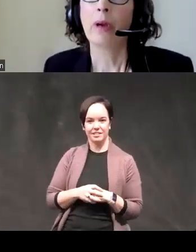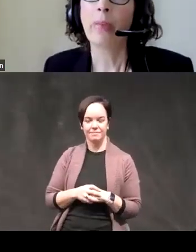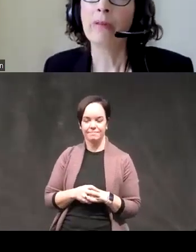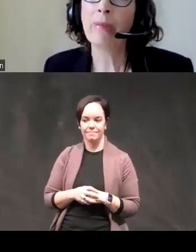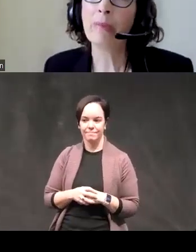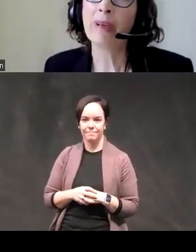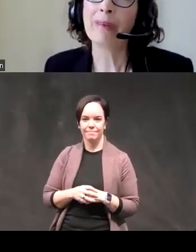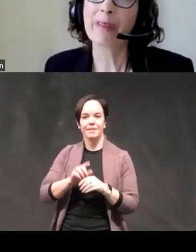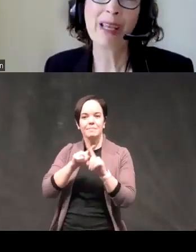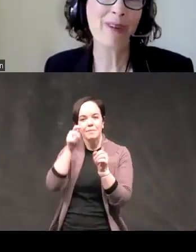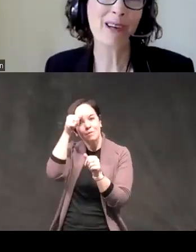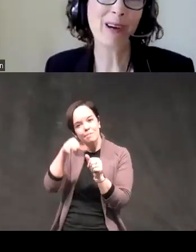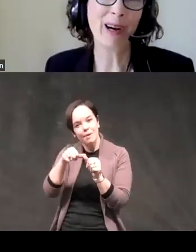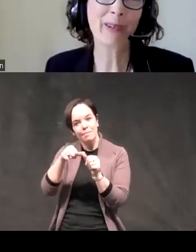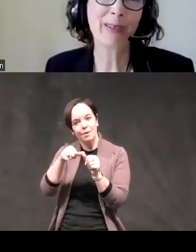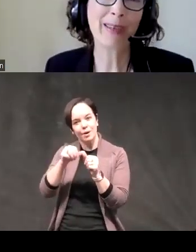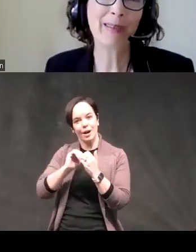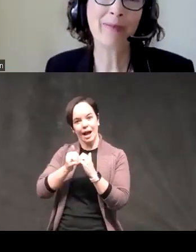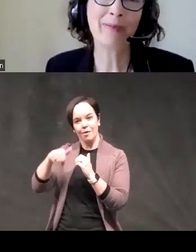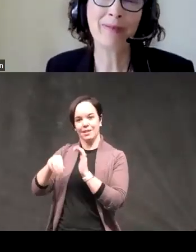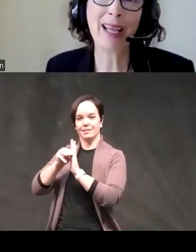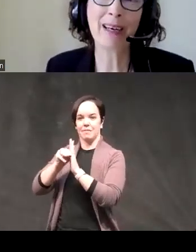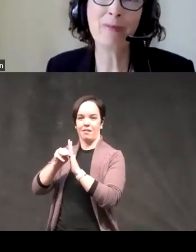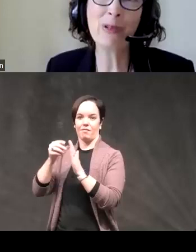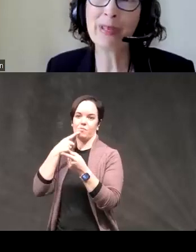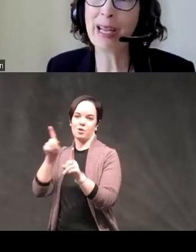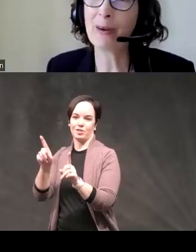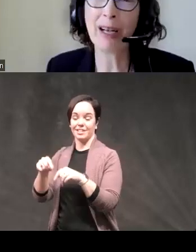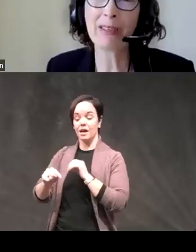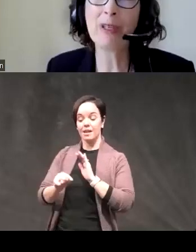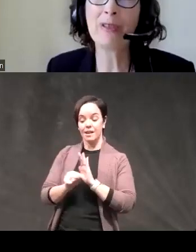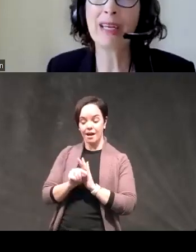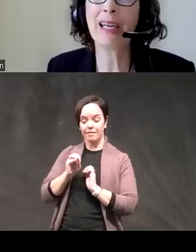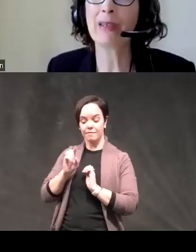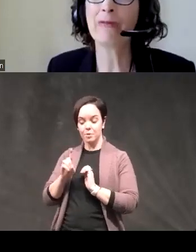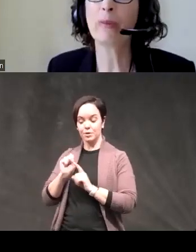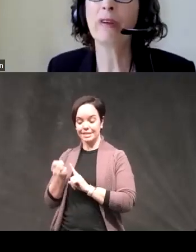but remember the way the model works negative mood state or positive mood state in some form